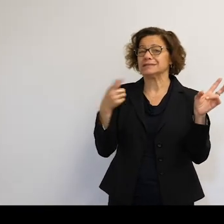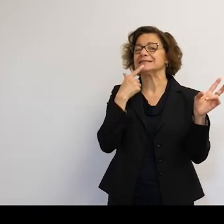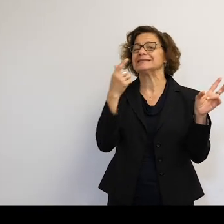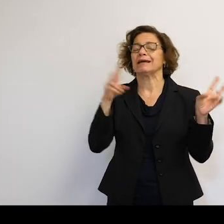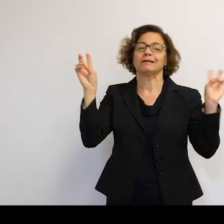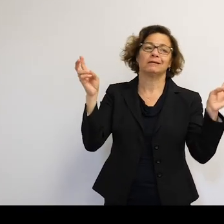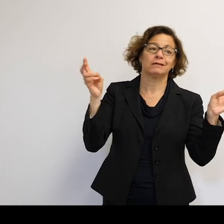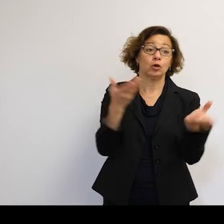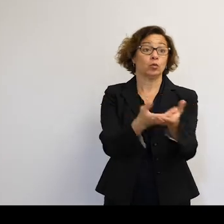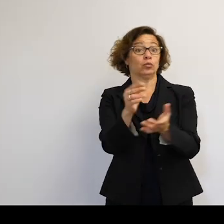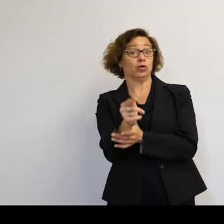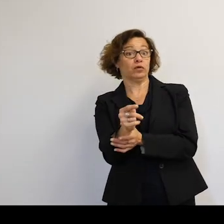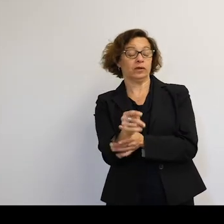Can they prove it? We'll find out in 25 years.